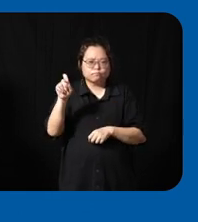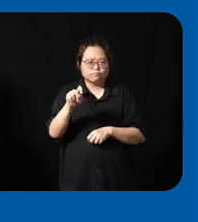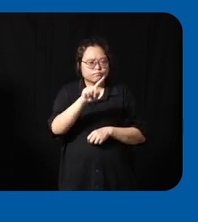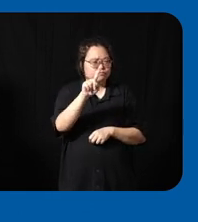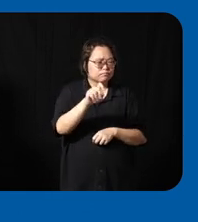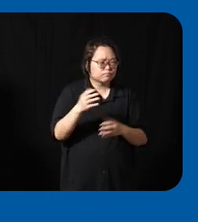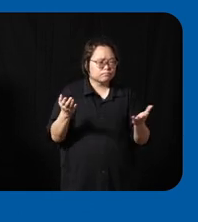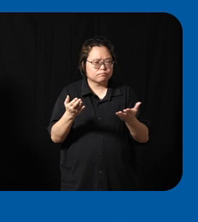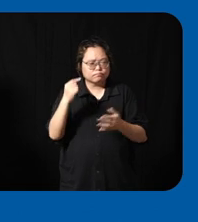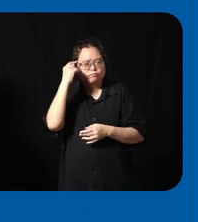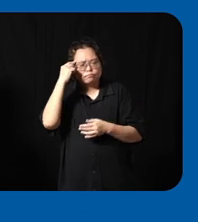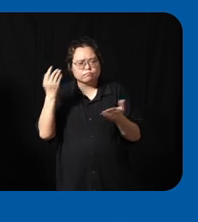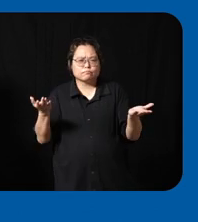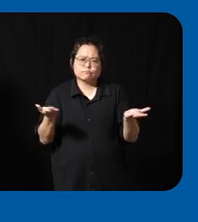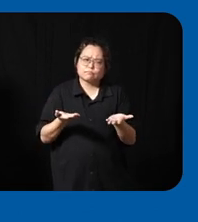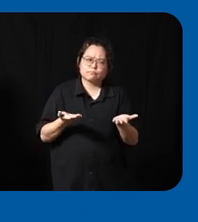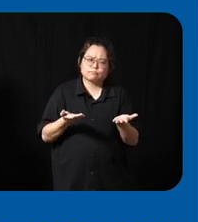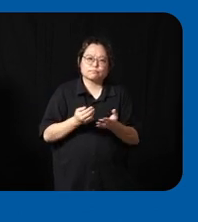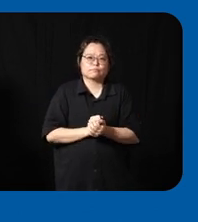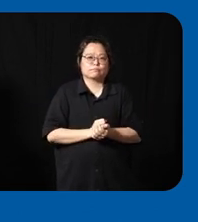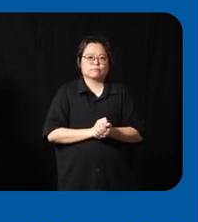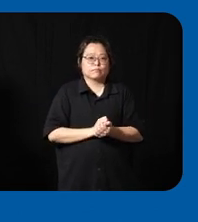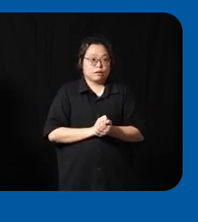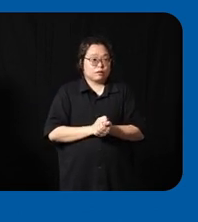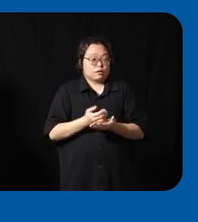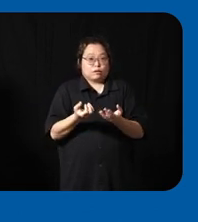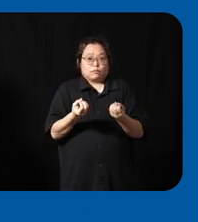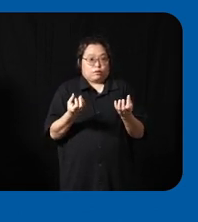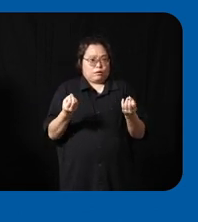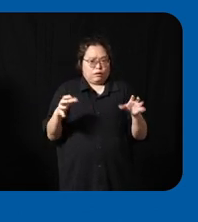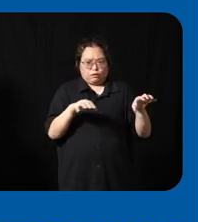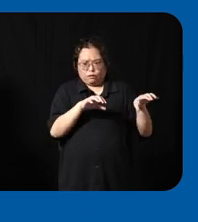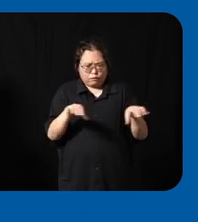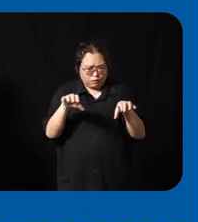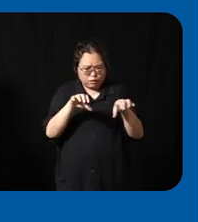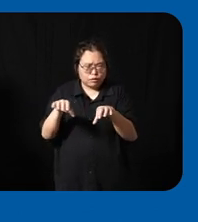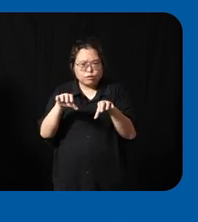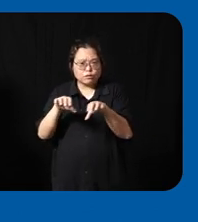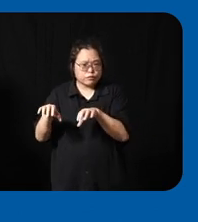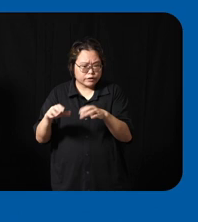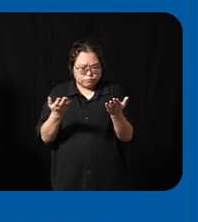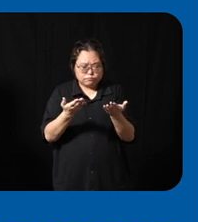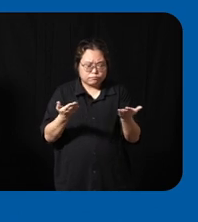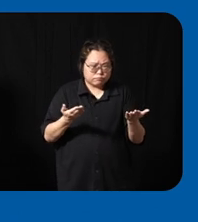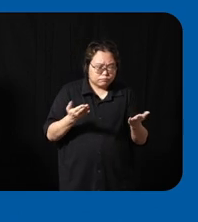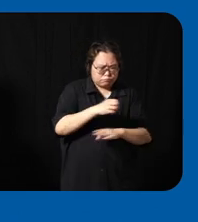might be thinking is if this this there so much to be done in this space so how do we make our